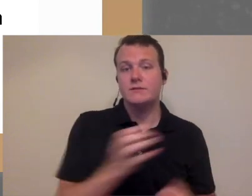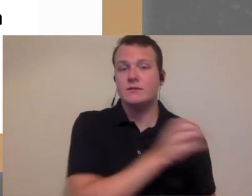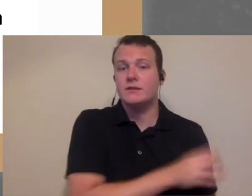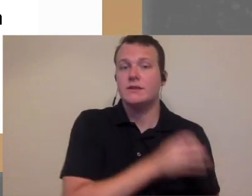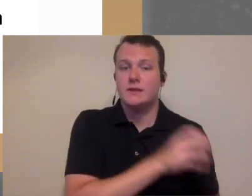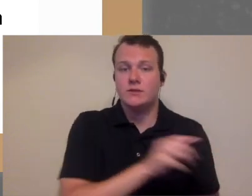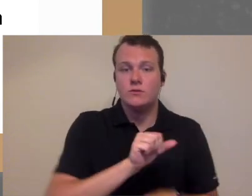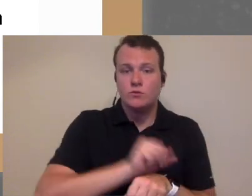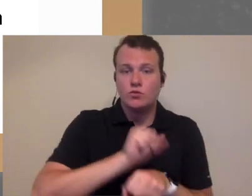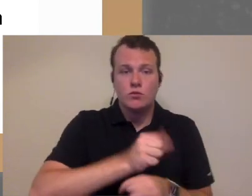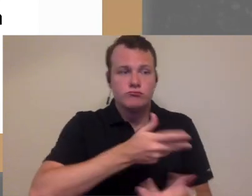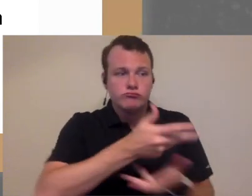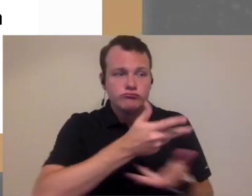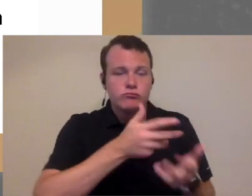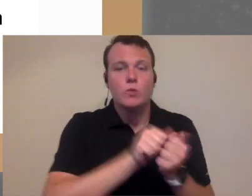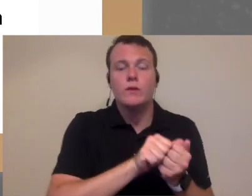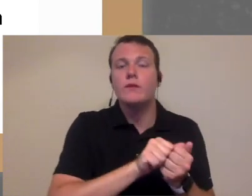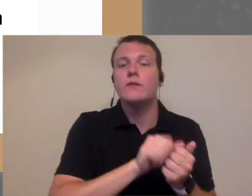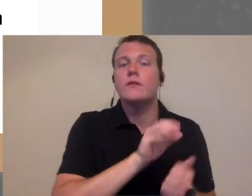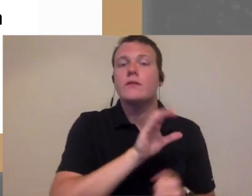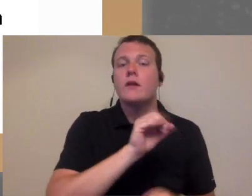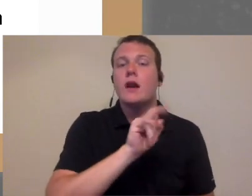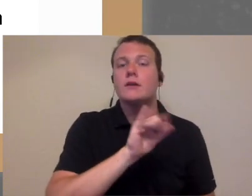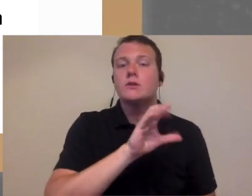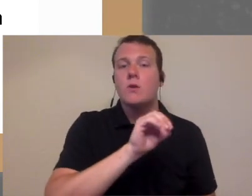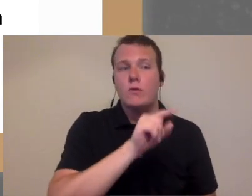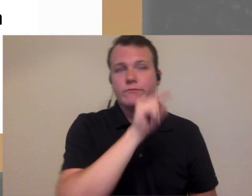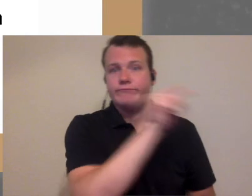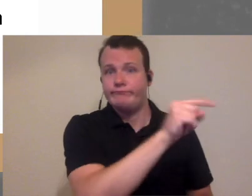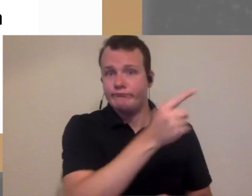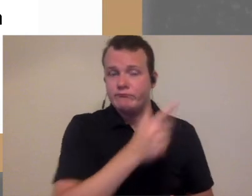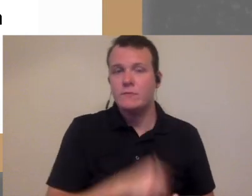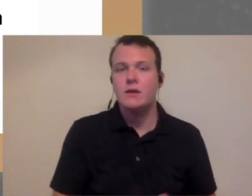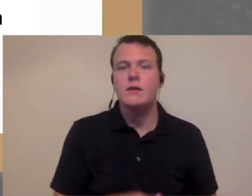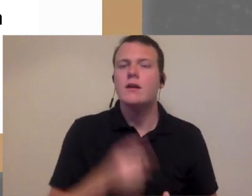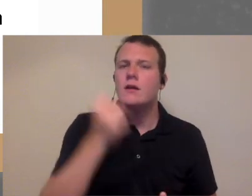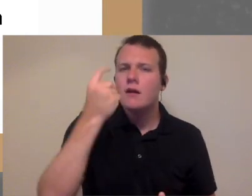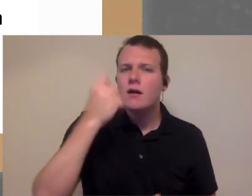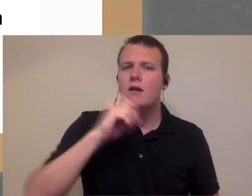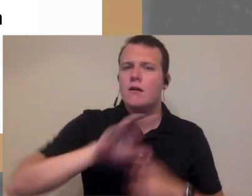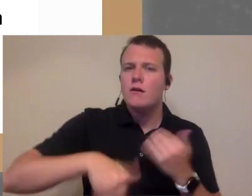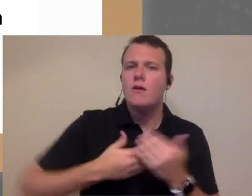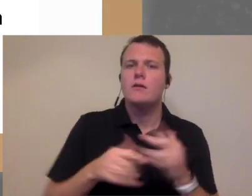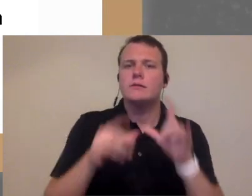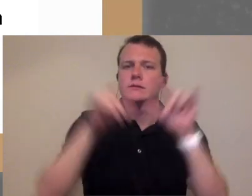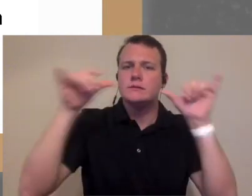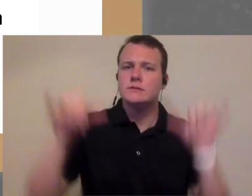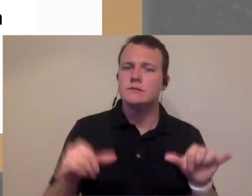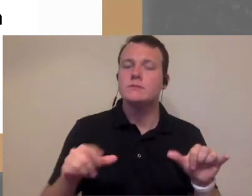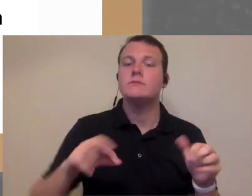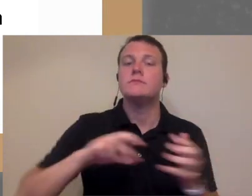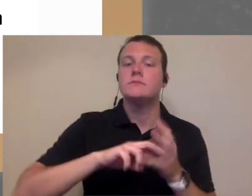heard some many clinics working in a constructive fashion where the cost go down the street once again all this isn't designed to